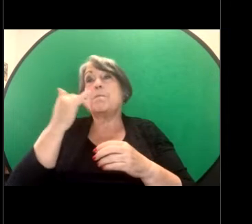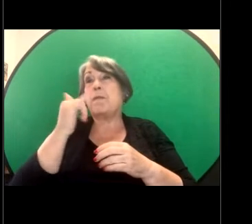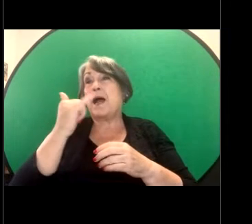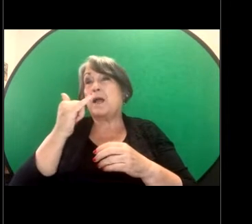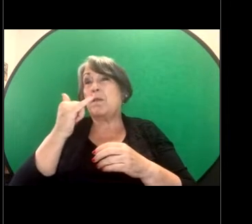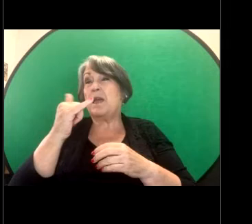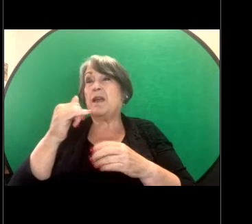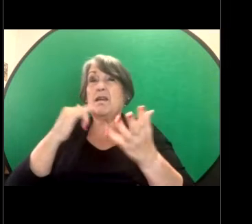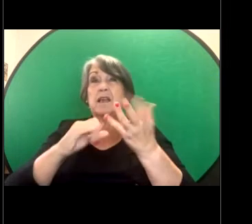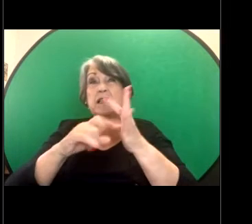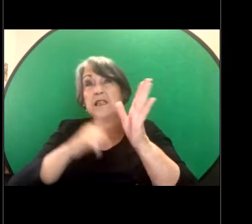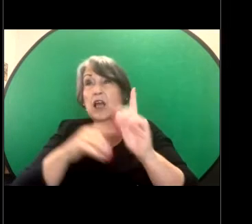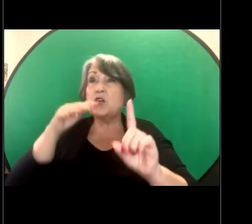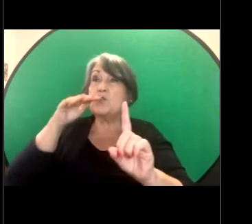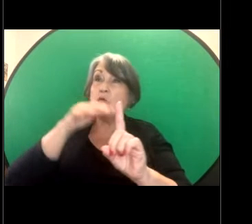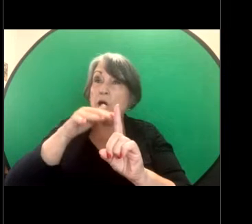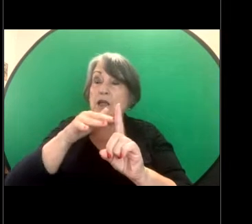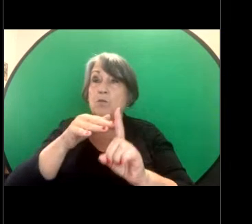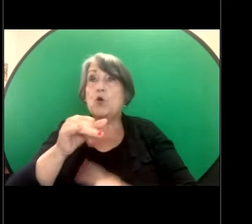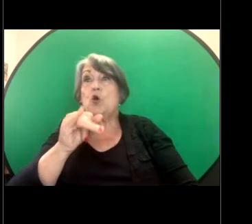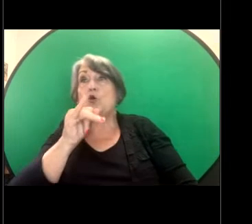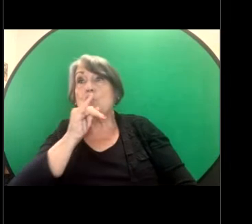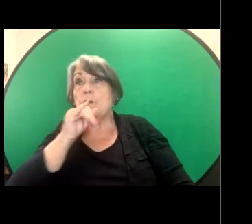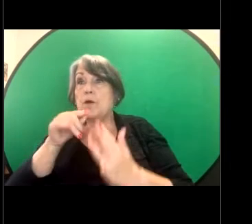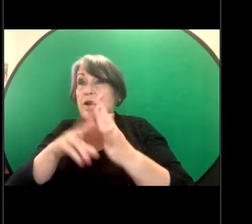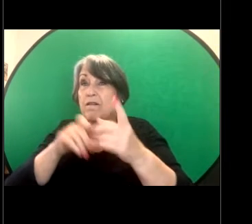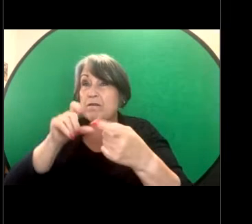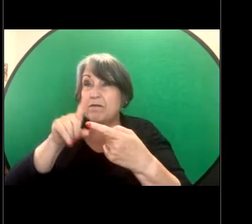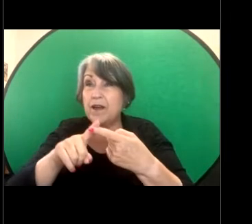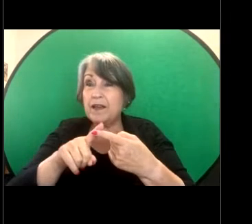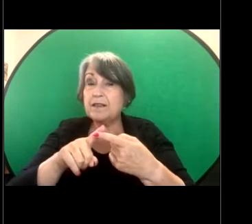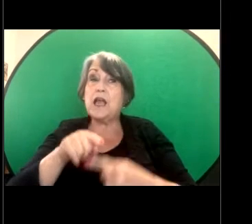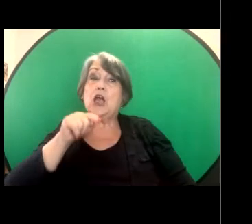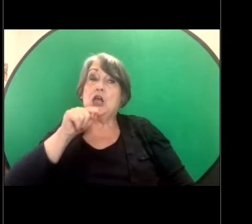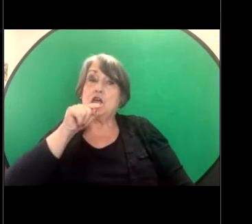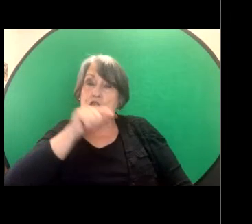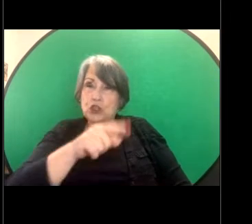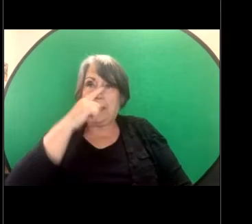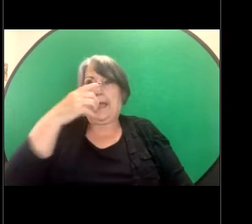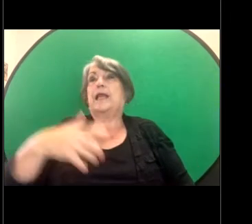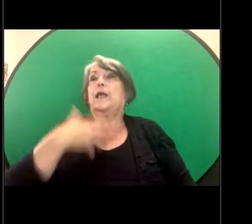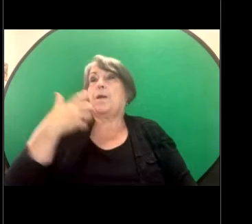it may be a criminal offence. She's got the right to complain to the QLD Human Rights Commission